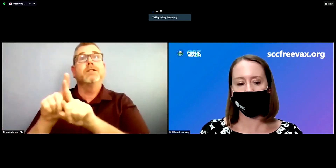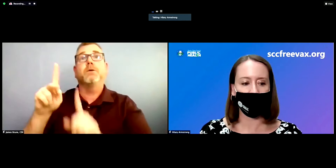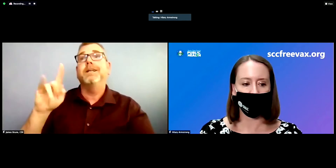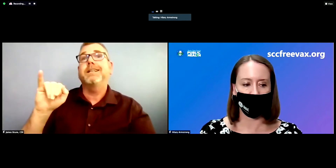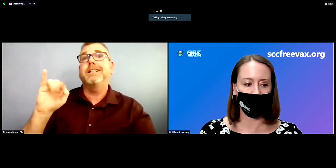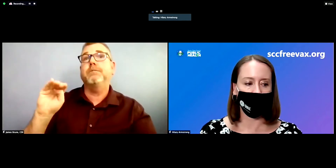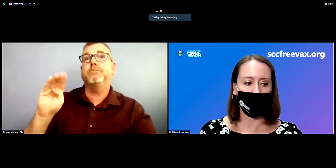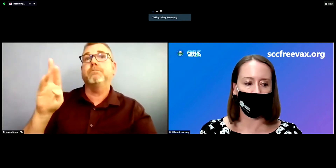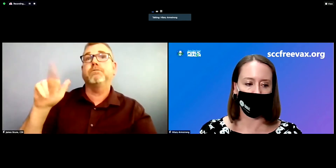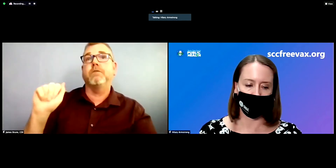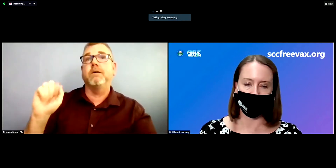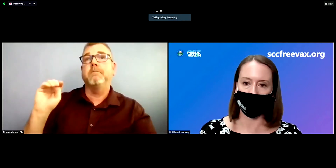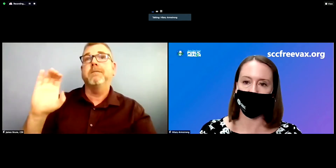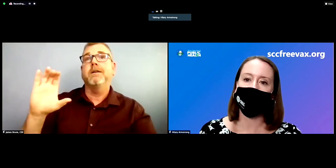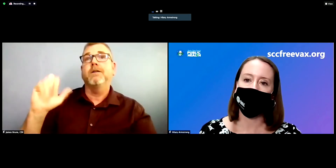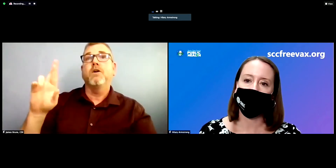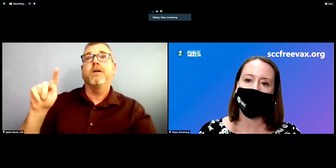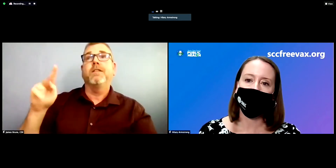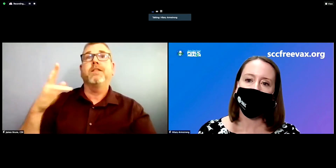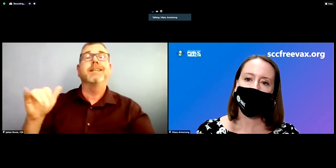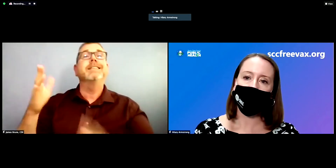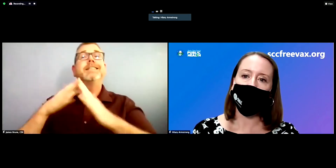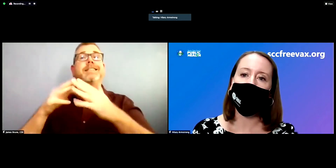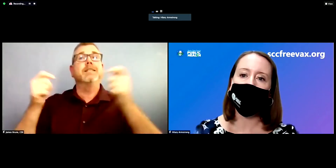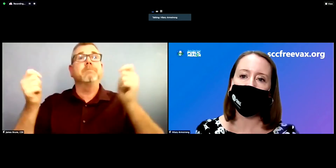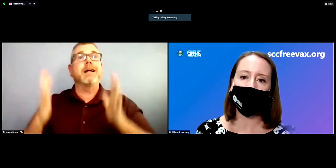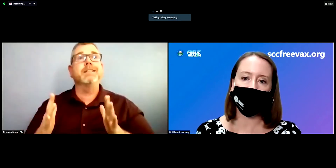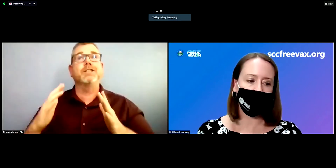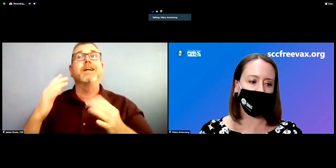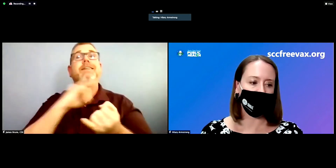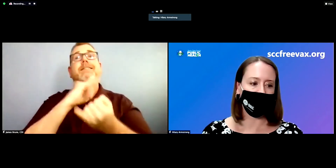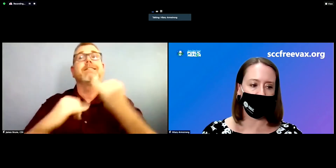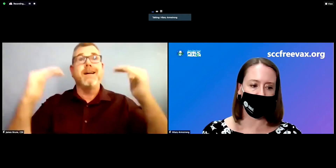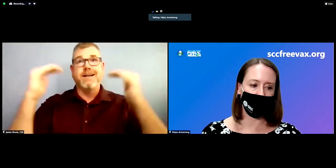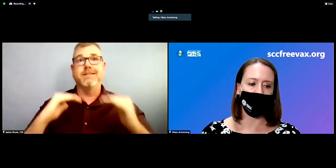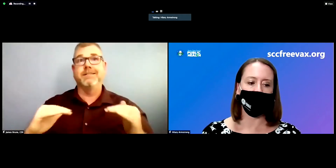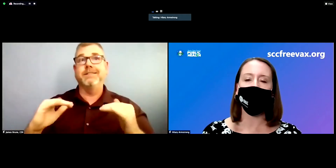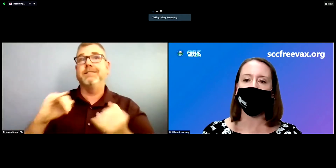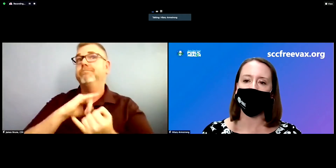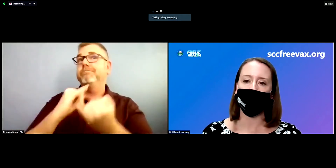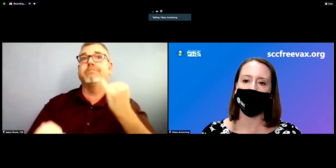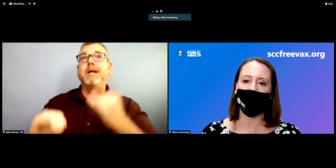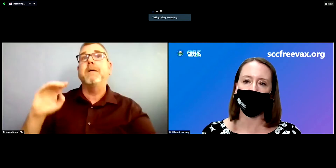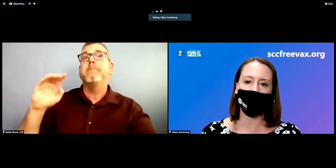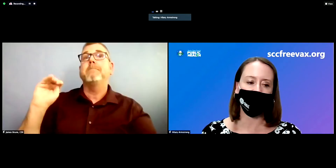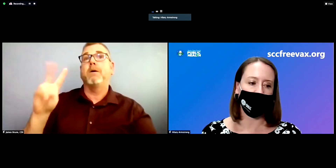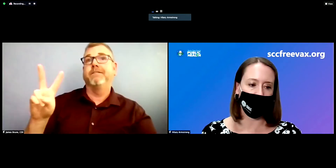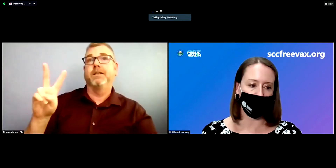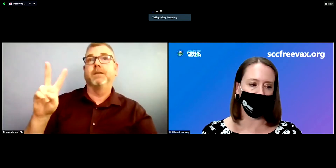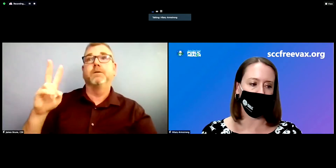Director John Marchand. We will begin today's event with the English and American Sign Language